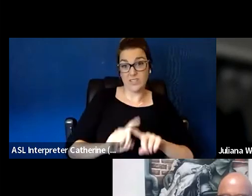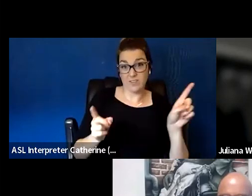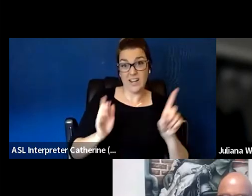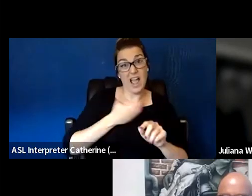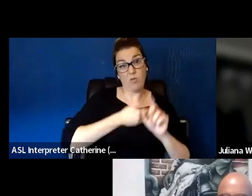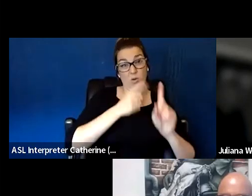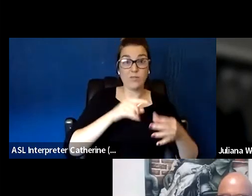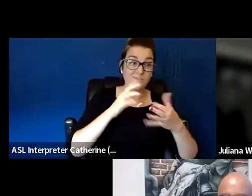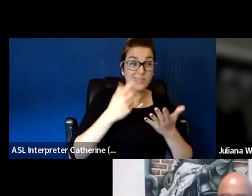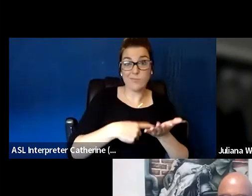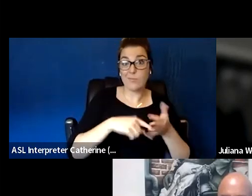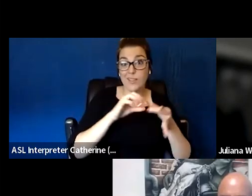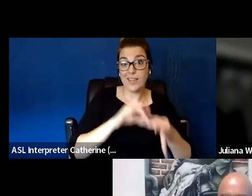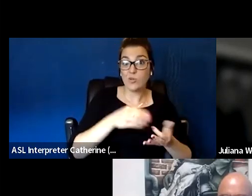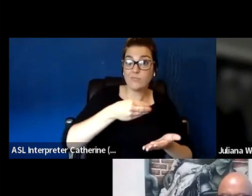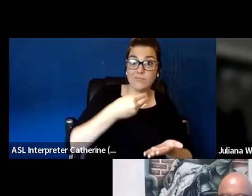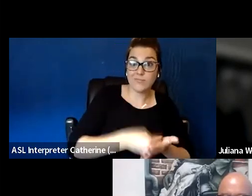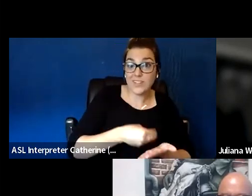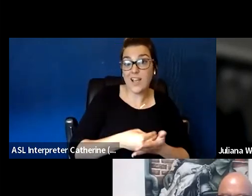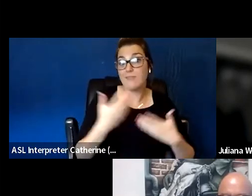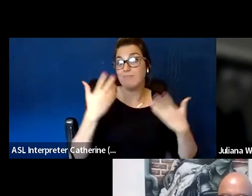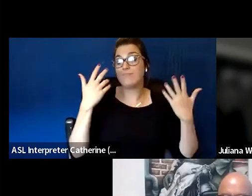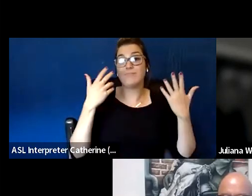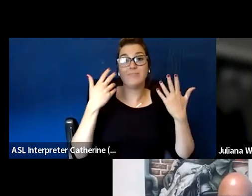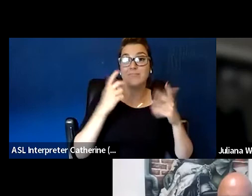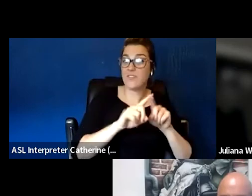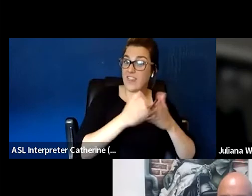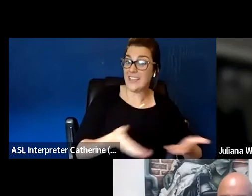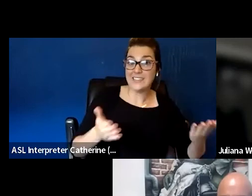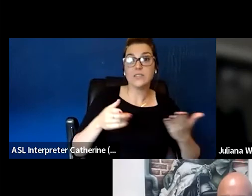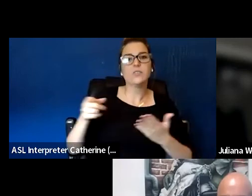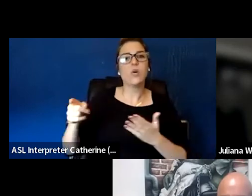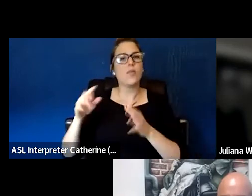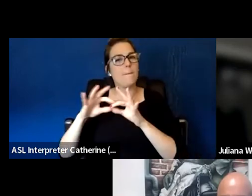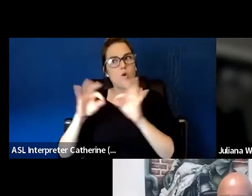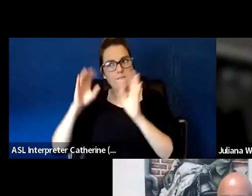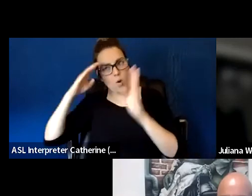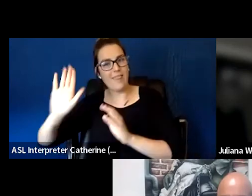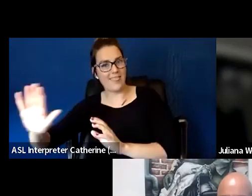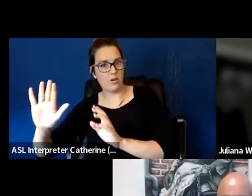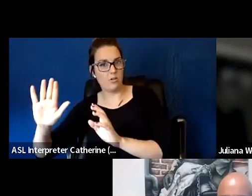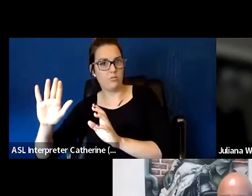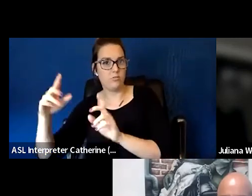and shift in perspective. And then building on MI, the other one I love is collaborative problem solving,